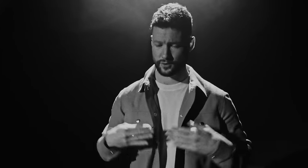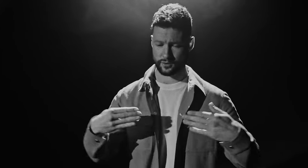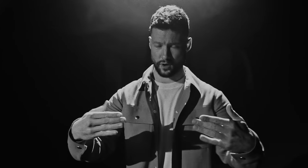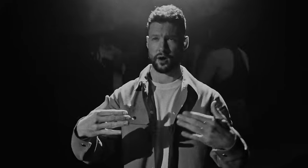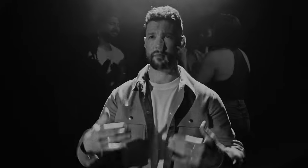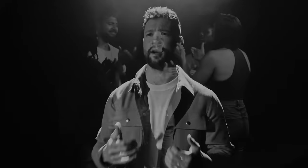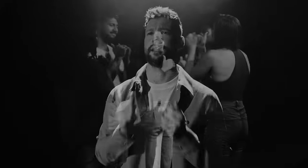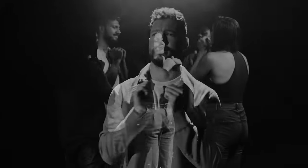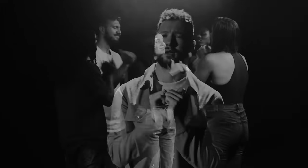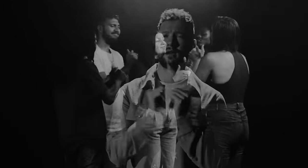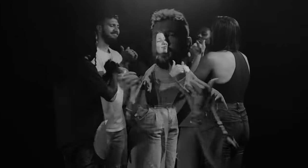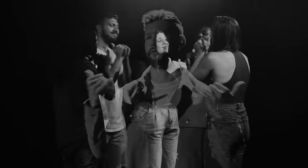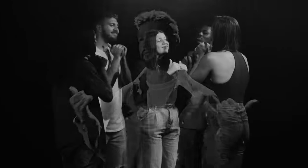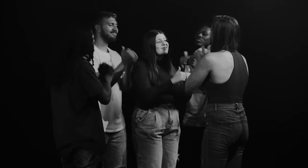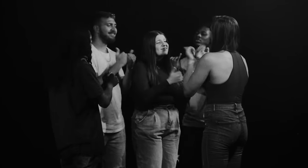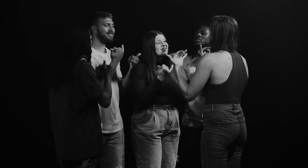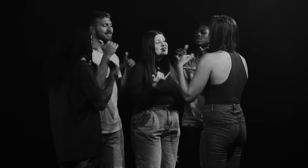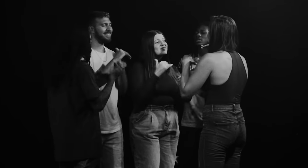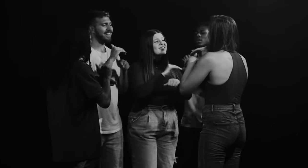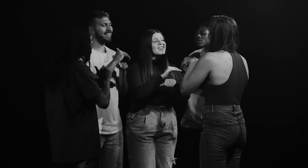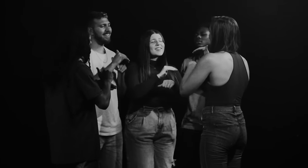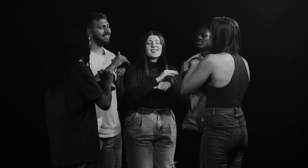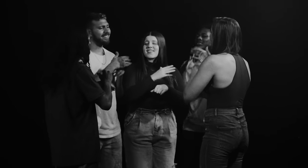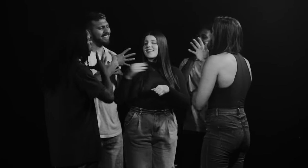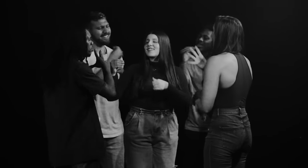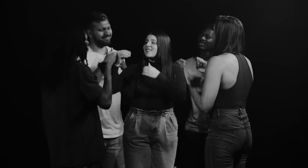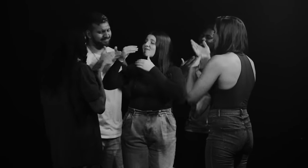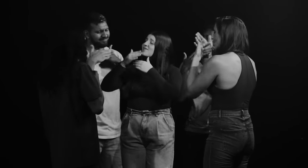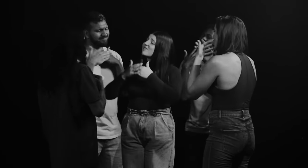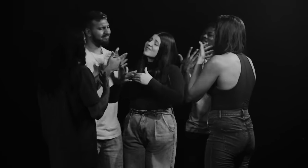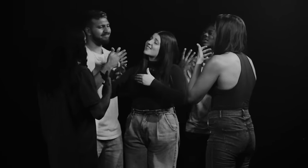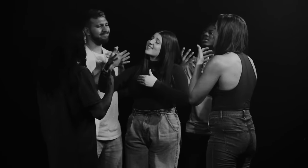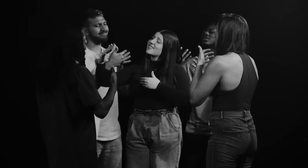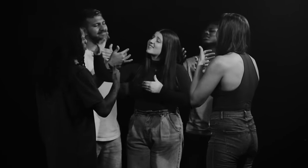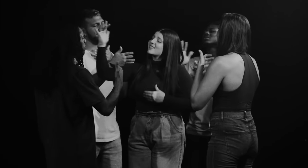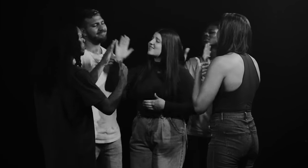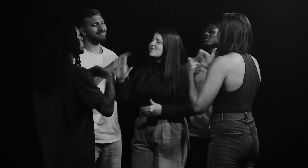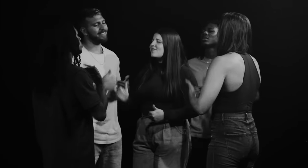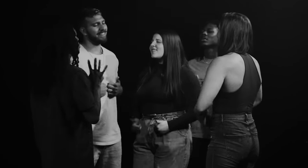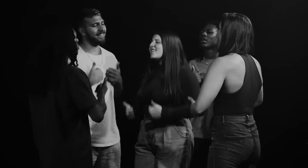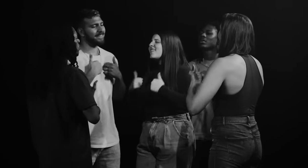SO COME ON AND GIVE ME TONIGHT AND THE REST OF YOUR LIFE